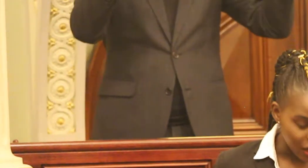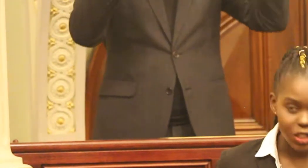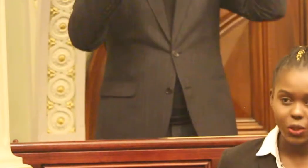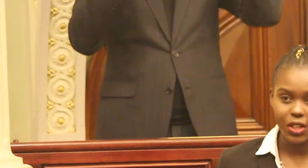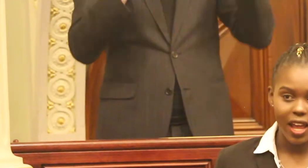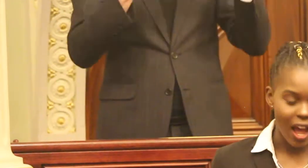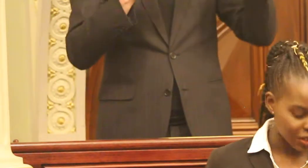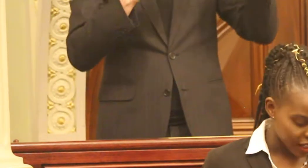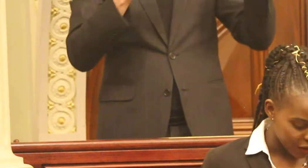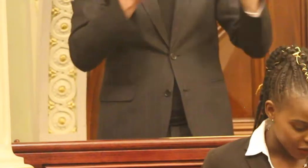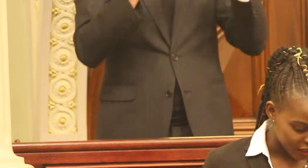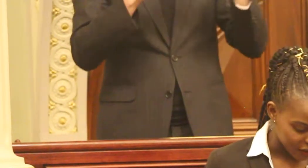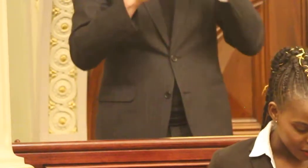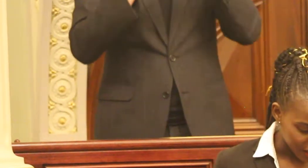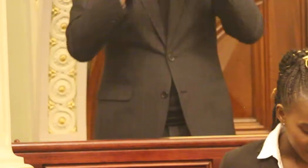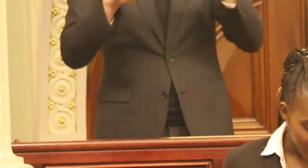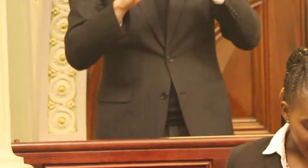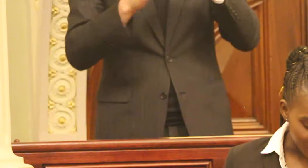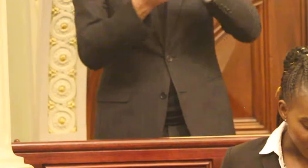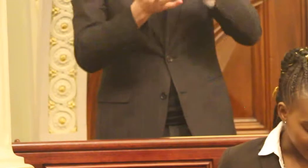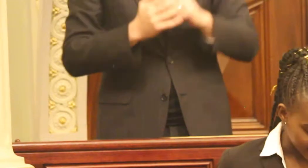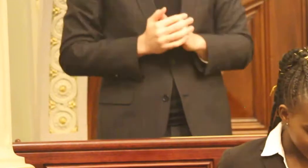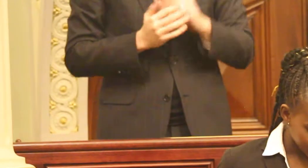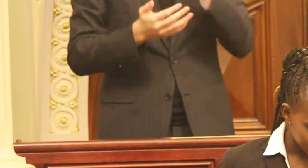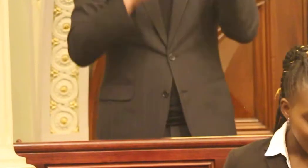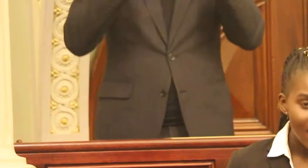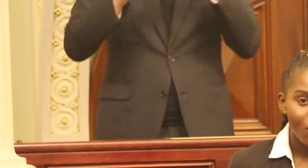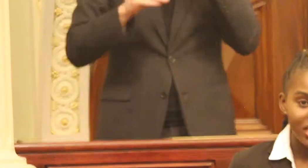younger children how to care for the environment and grow plants,